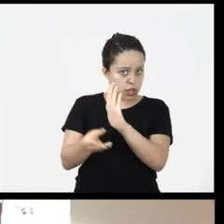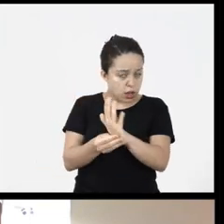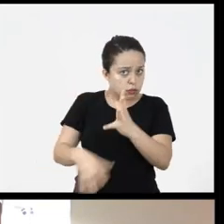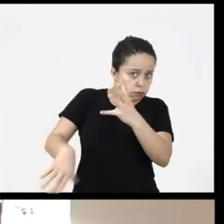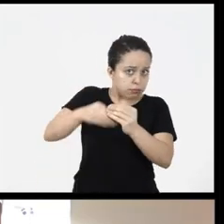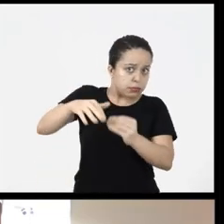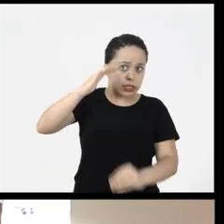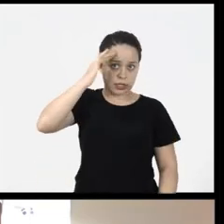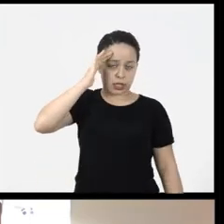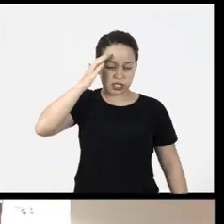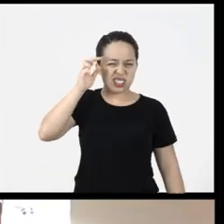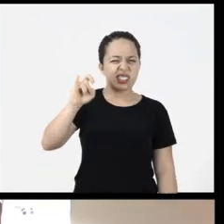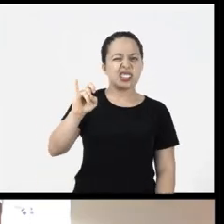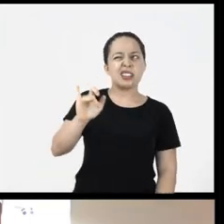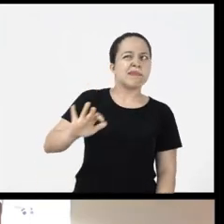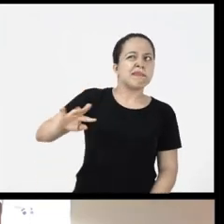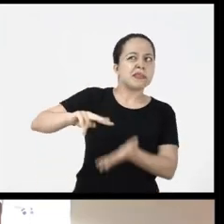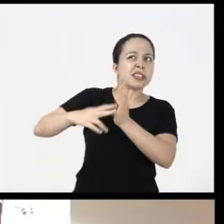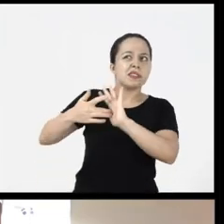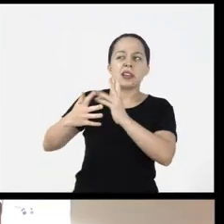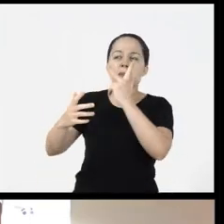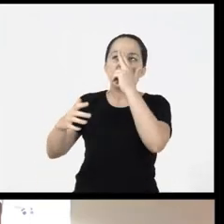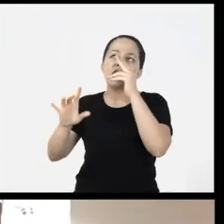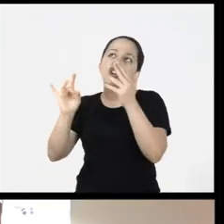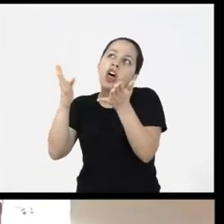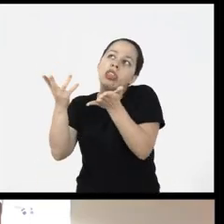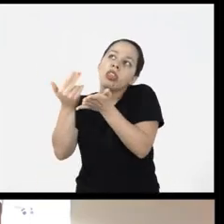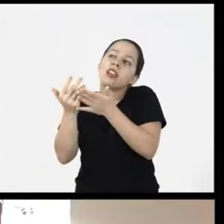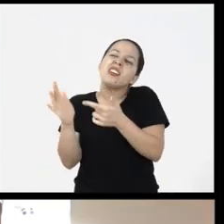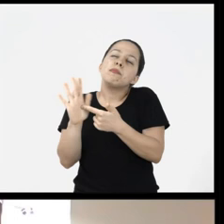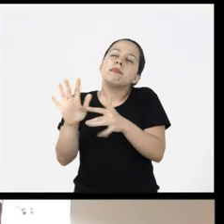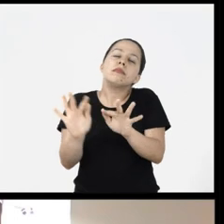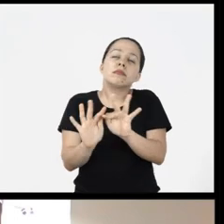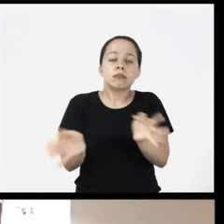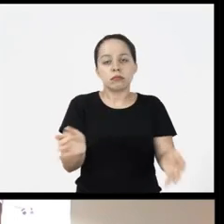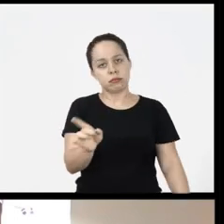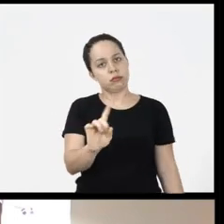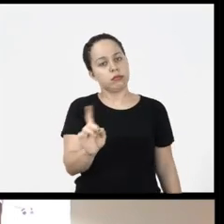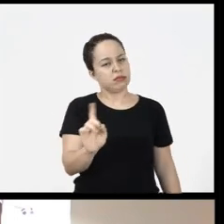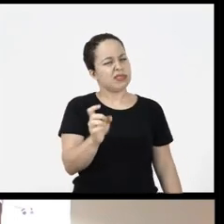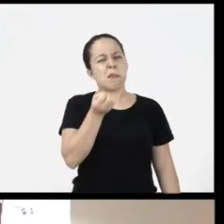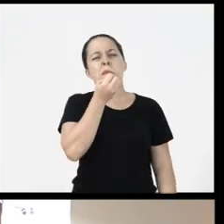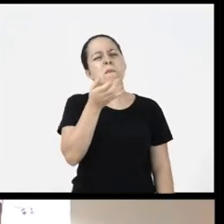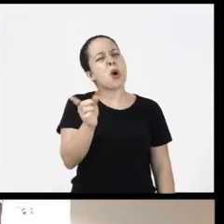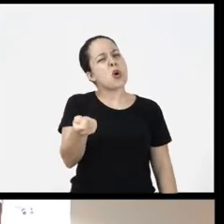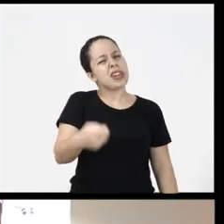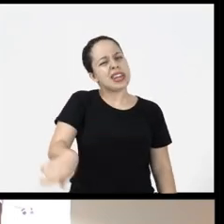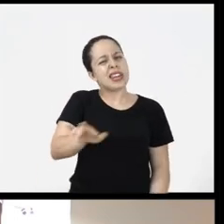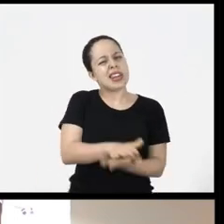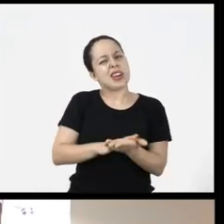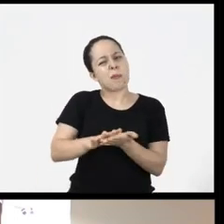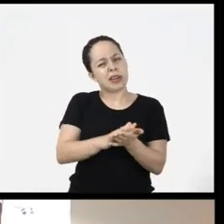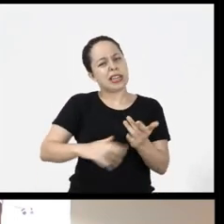understanding the content but if they are images purely decorative and animated objects I